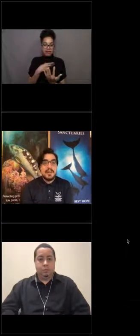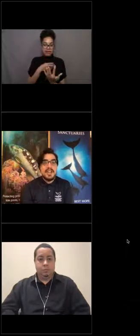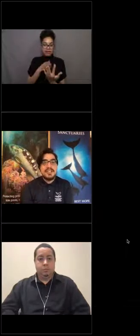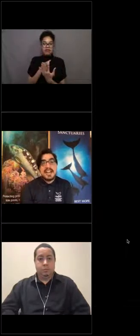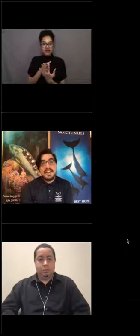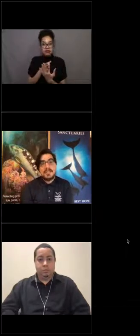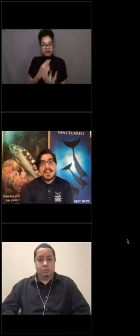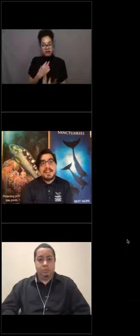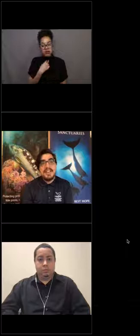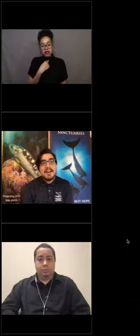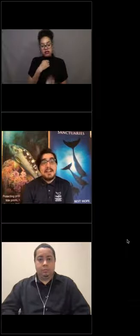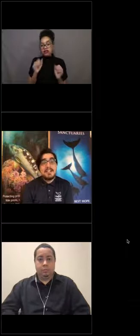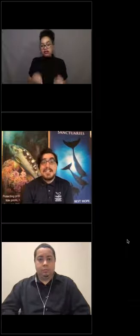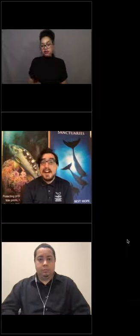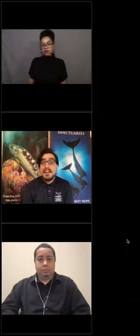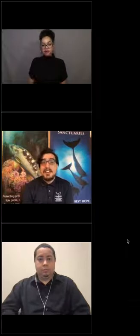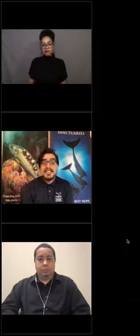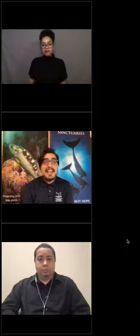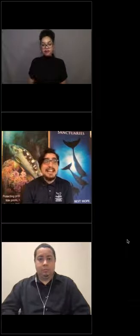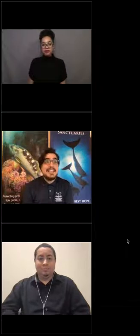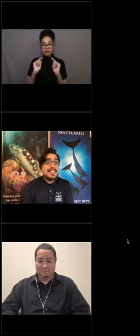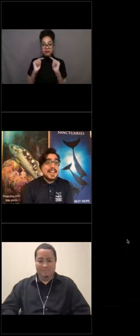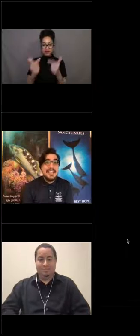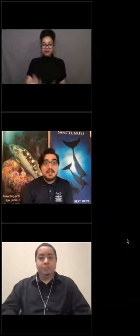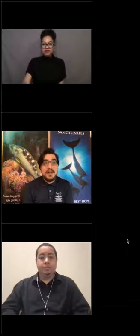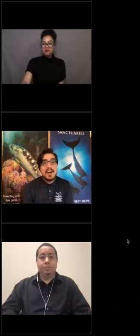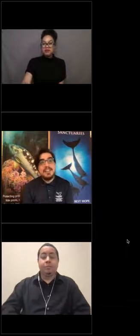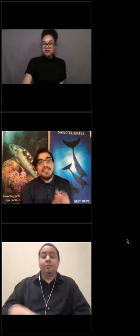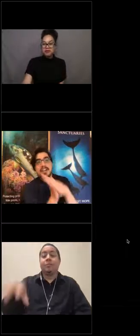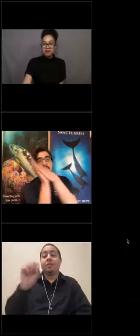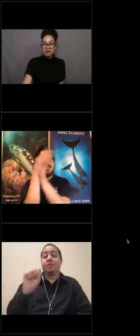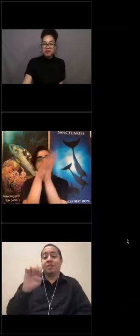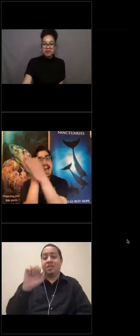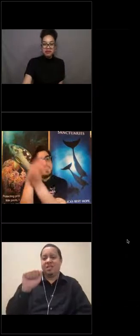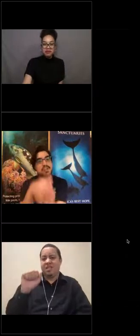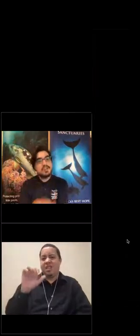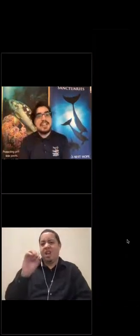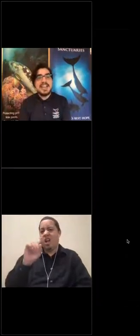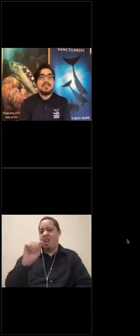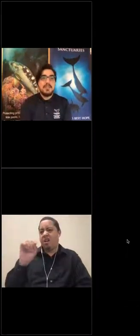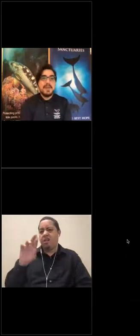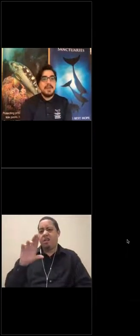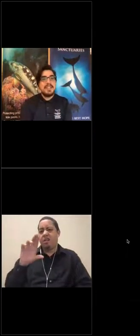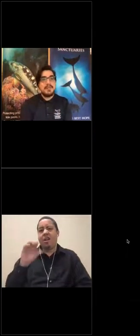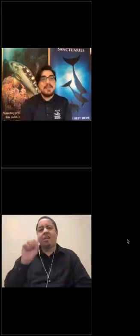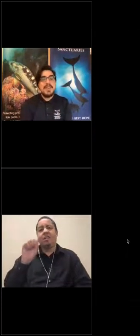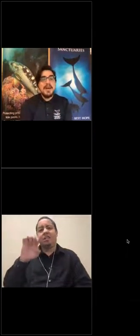rely on to catch prey. Our sea otters and sea lions and whatnot, they're pretty agile and able to make their way through.